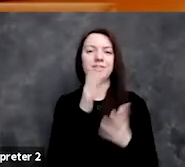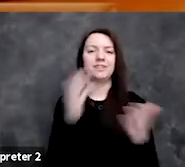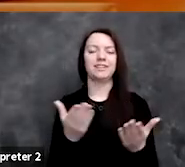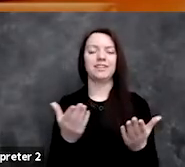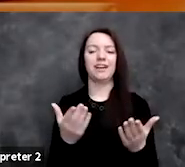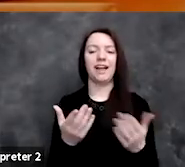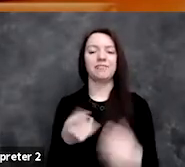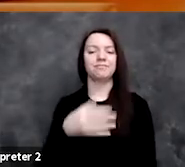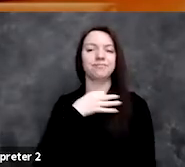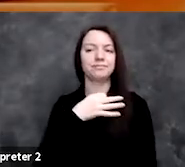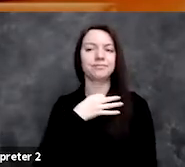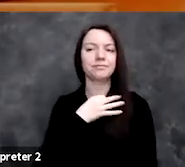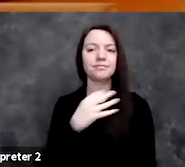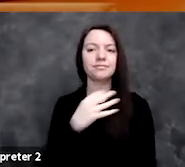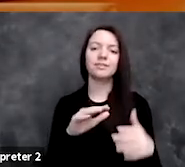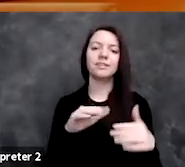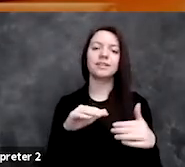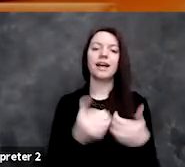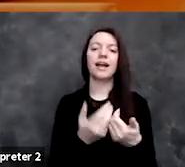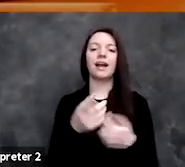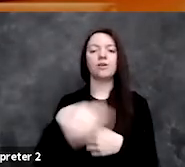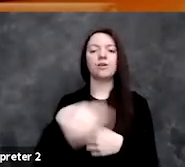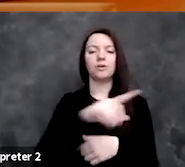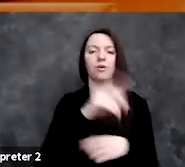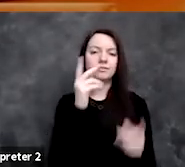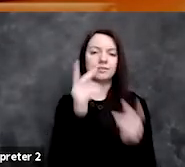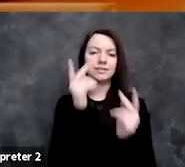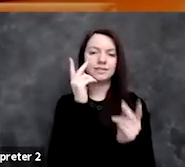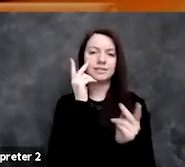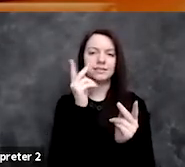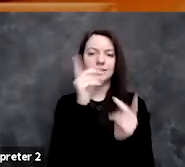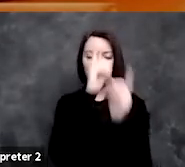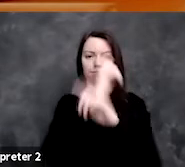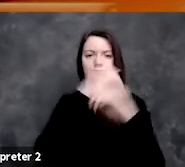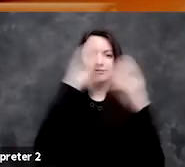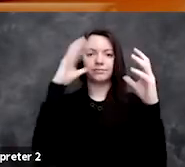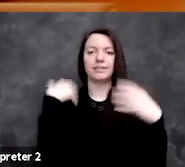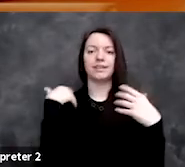"How do you all see the healthcare research focus changing